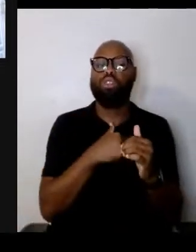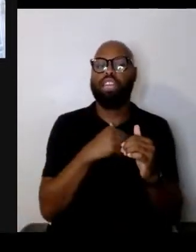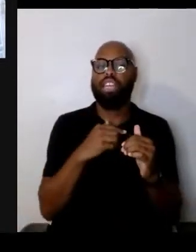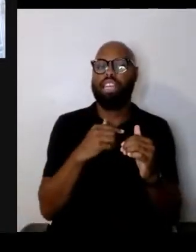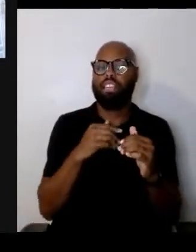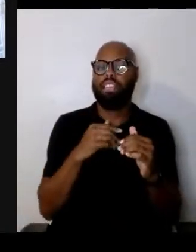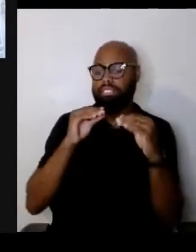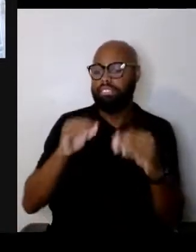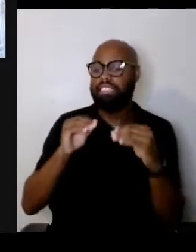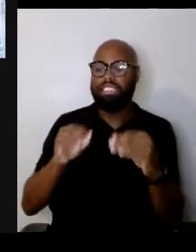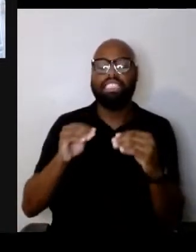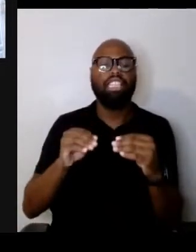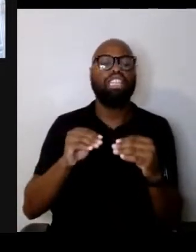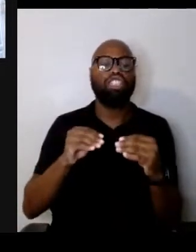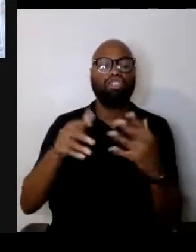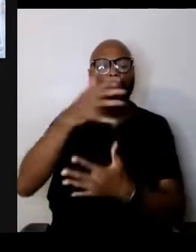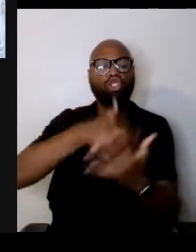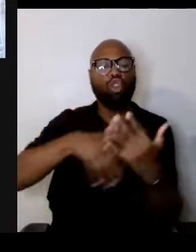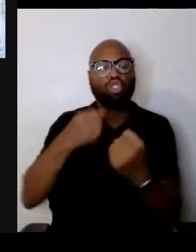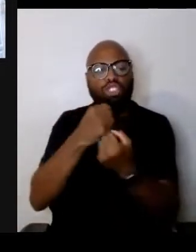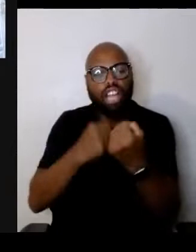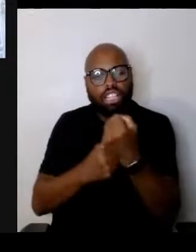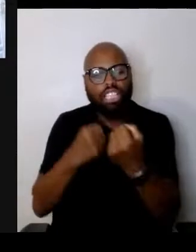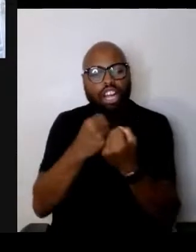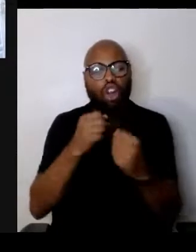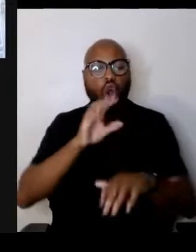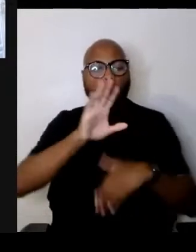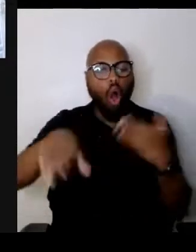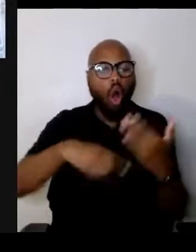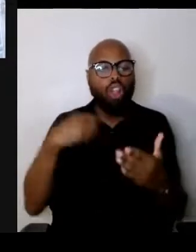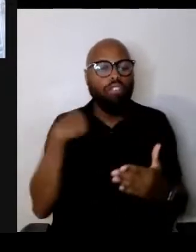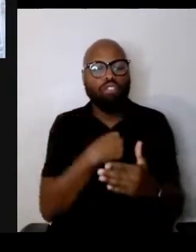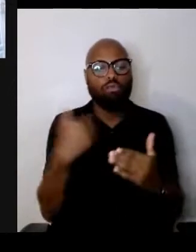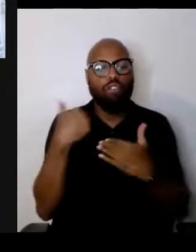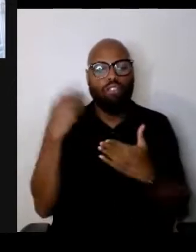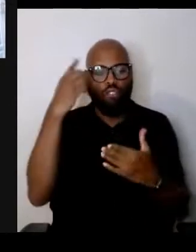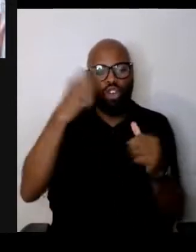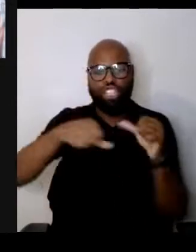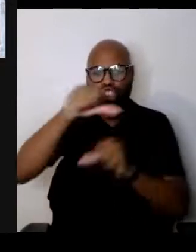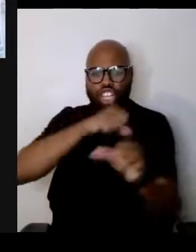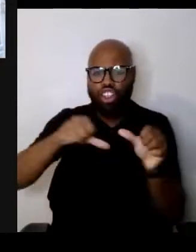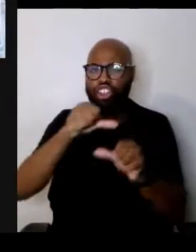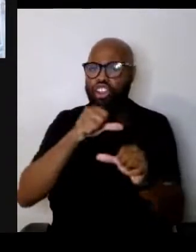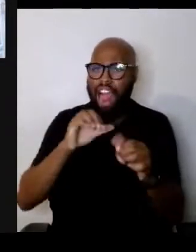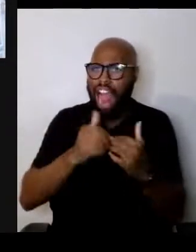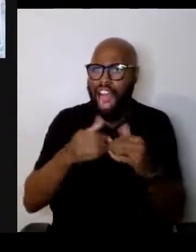A sense that we are all responsible for one another. How do we do that? - Well. How do we fix that lack?